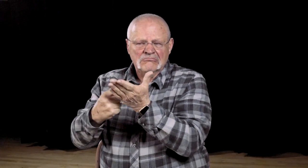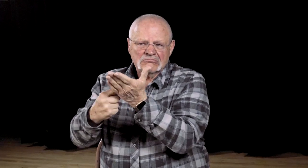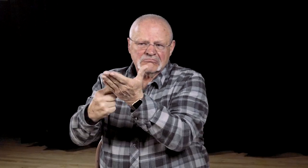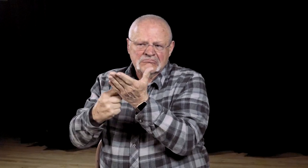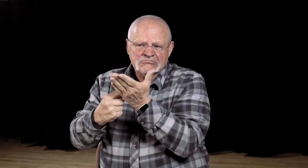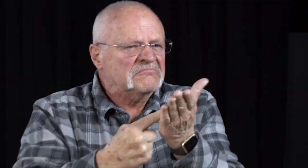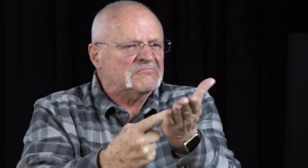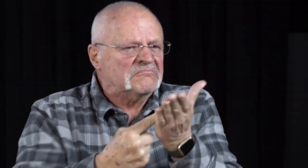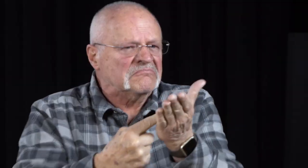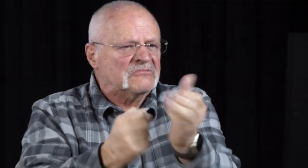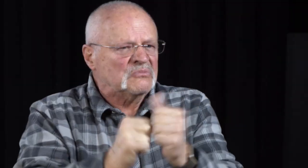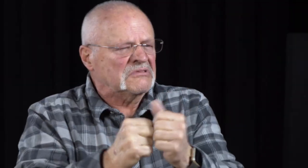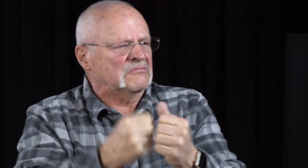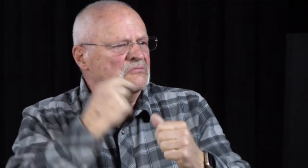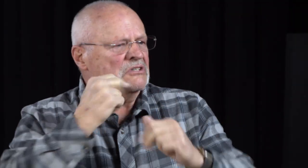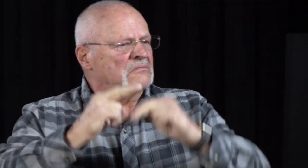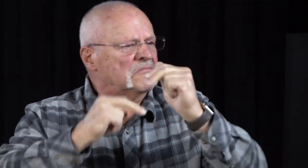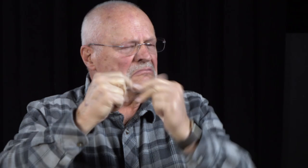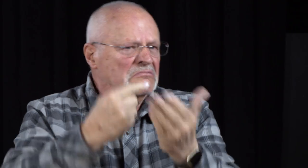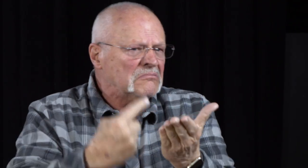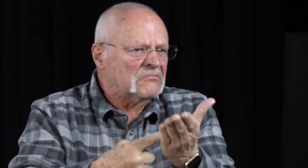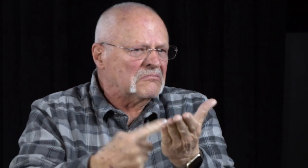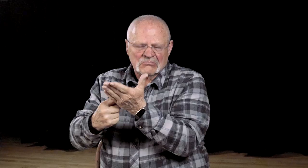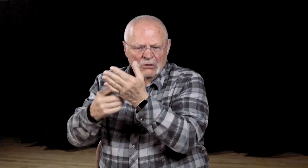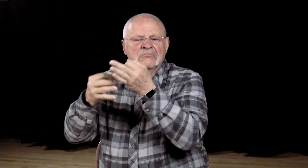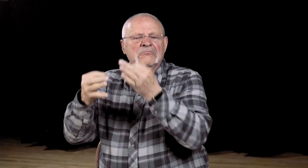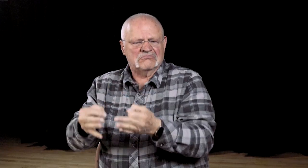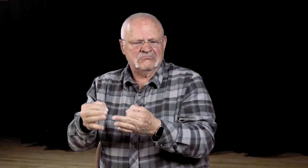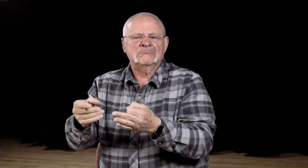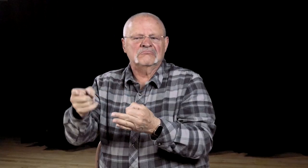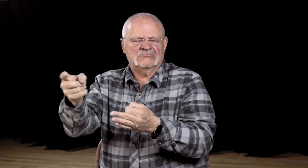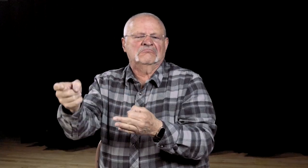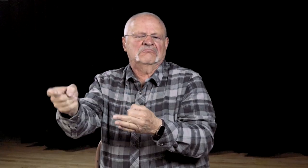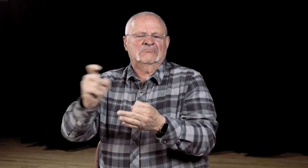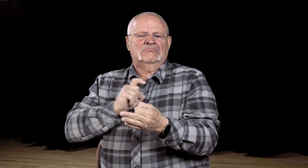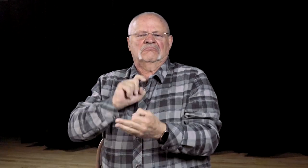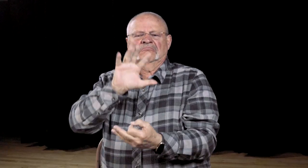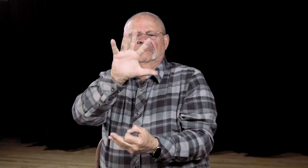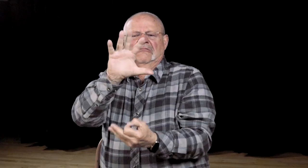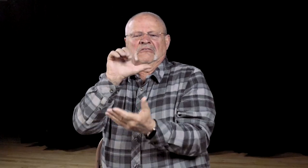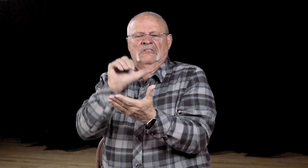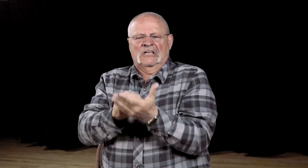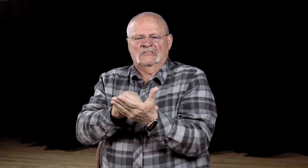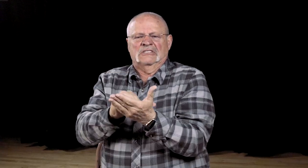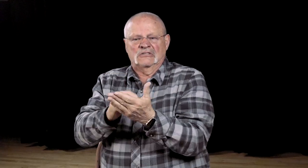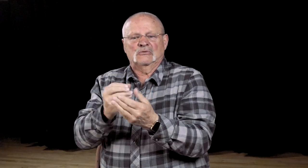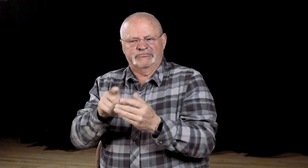and after some negotiation, they agreed to grant $5,000